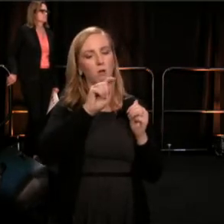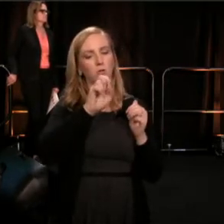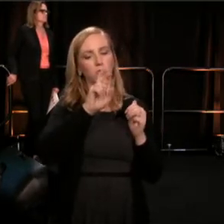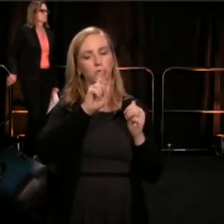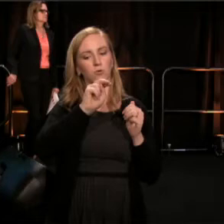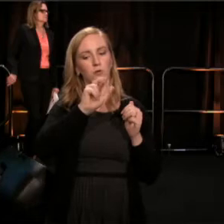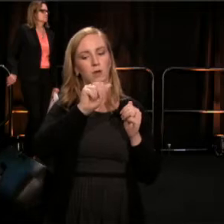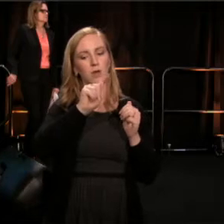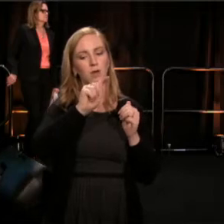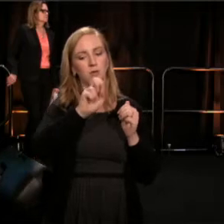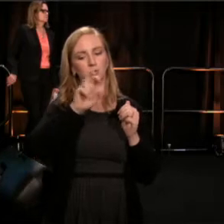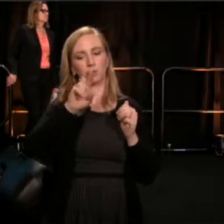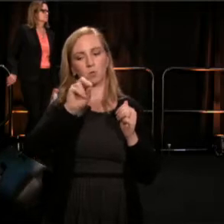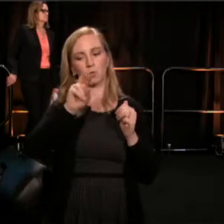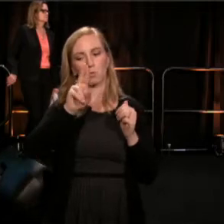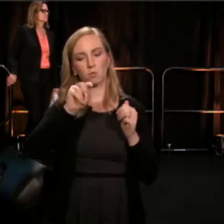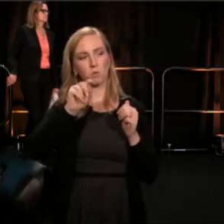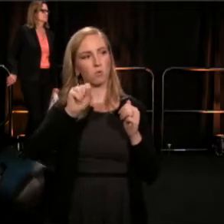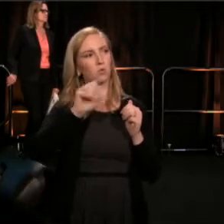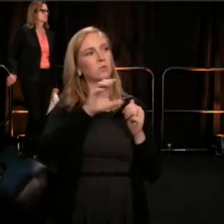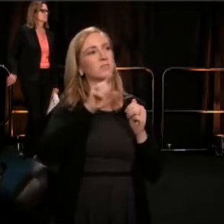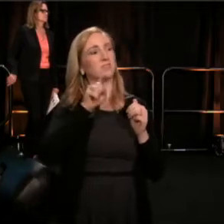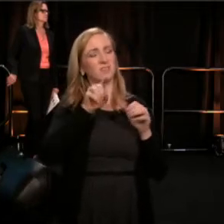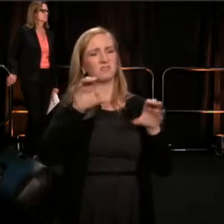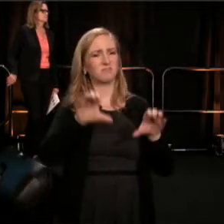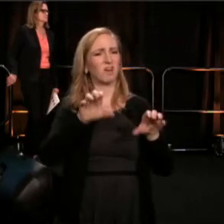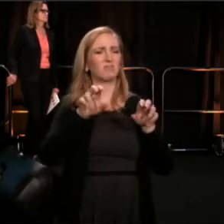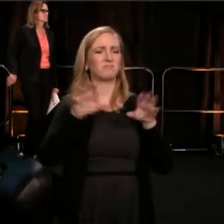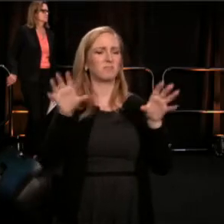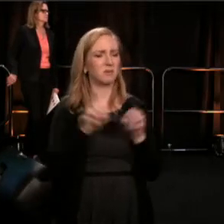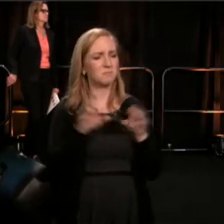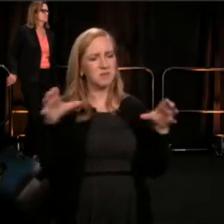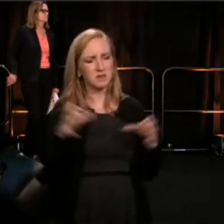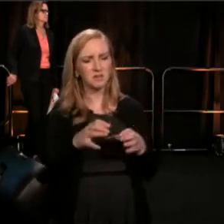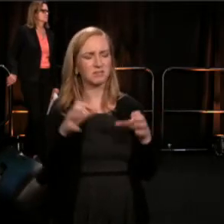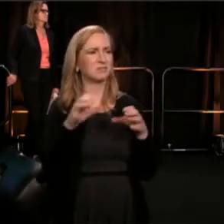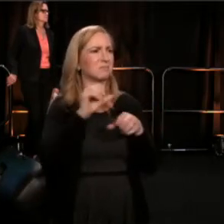As well as committees, panels and task forces, too numerable to name.